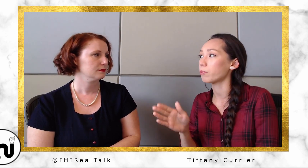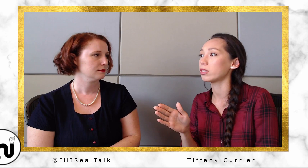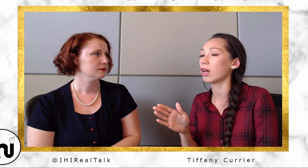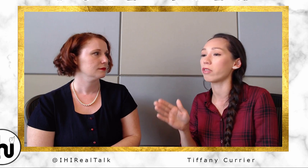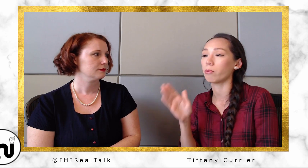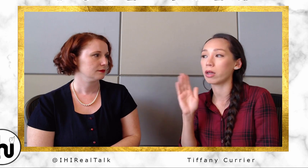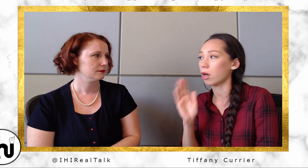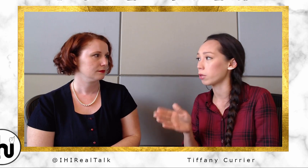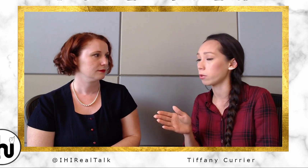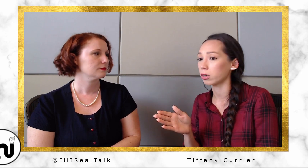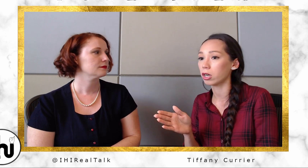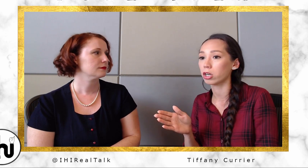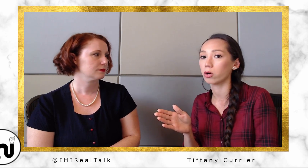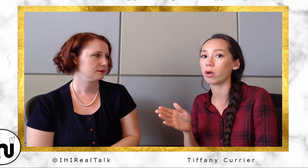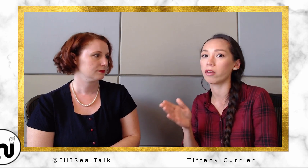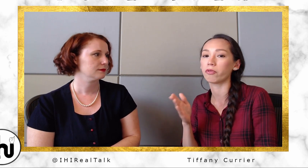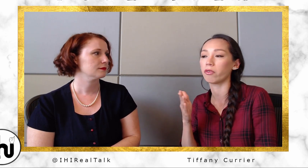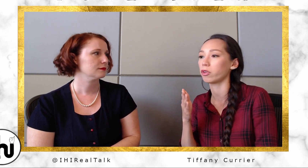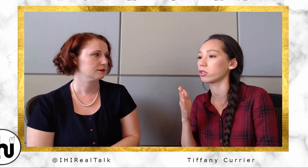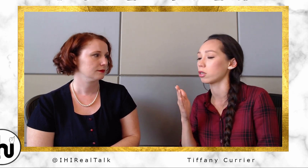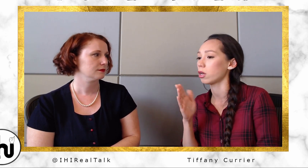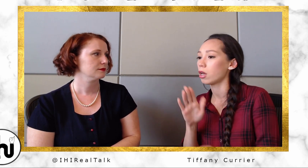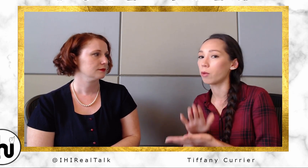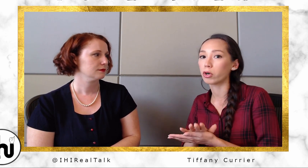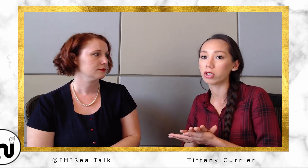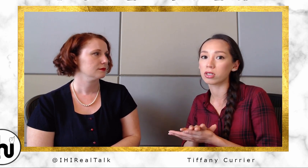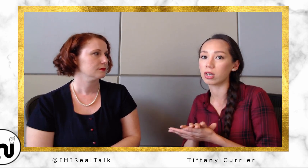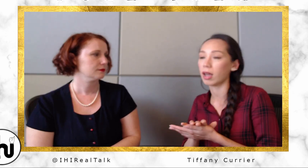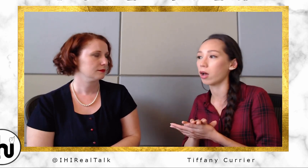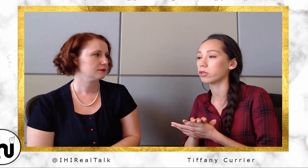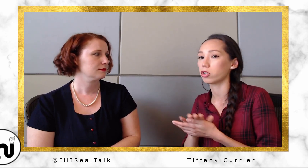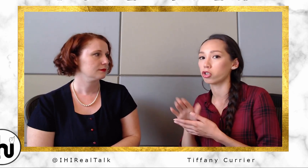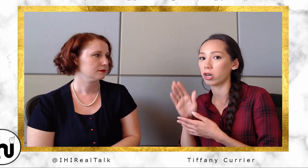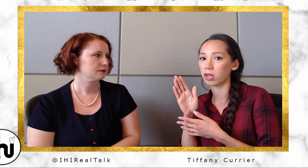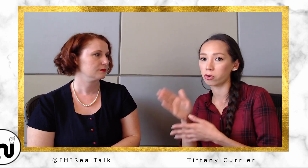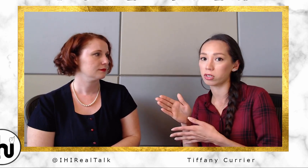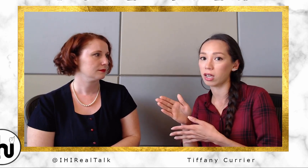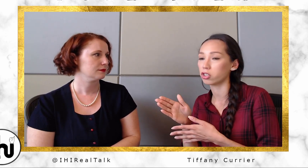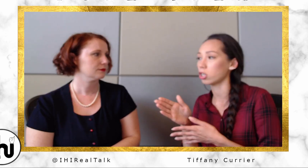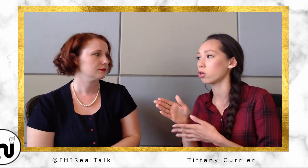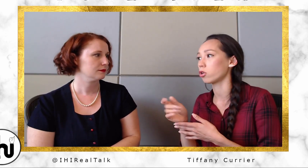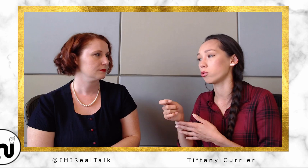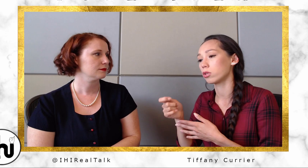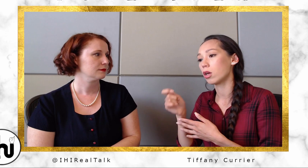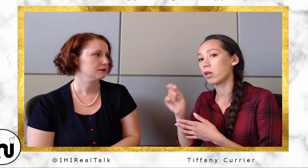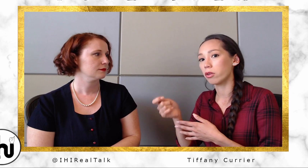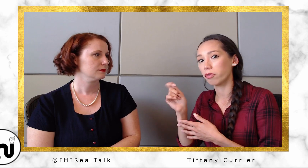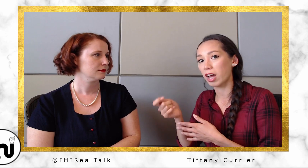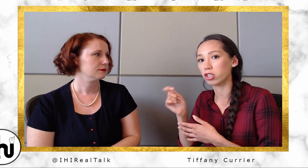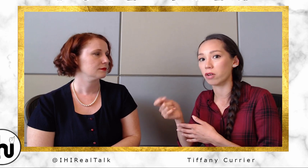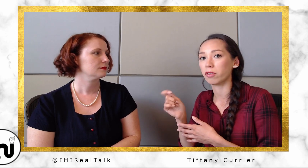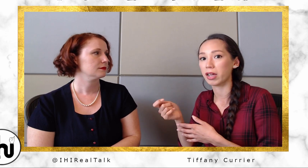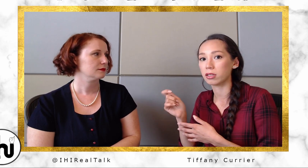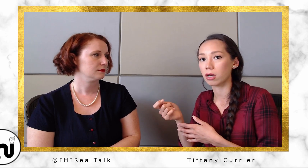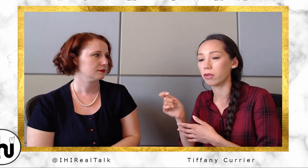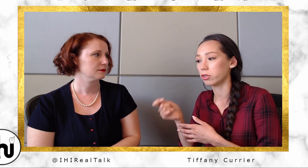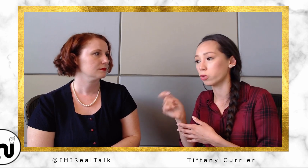Deaf. They might not be able to hear you. If there's an emergency in a house, and you're trying to get their attention, you use the flashing of lights on the switch